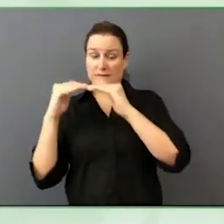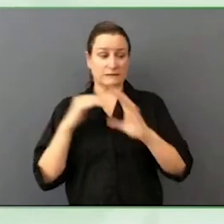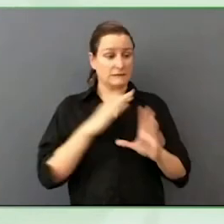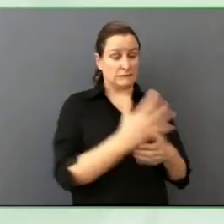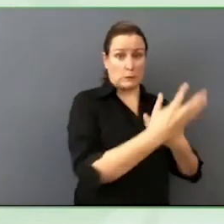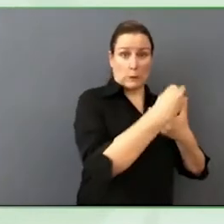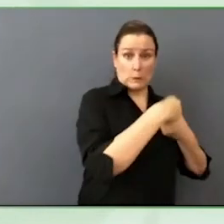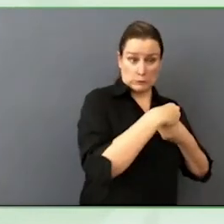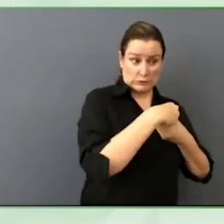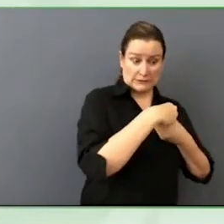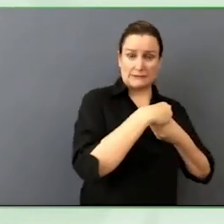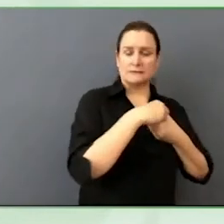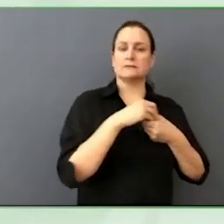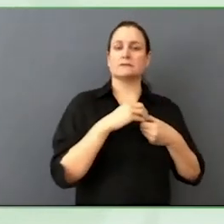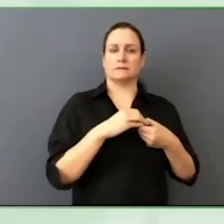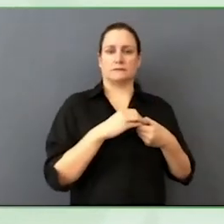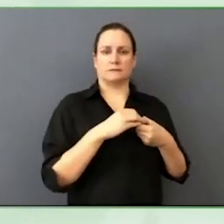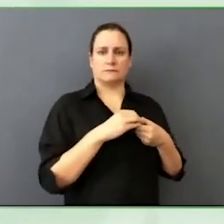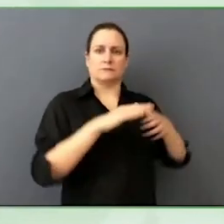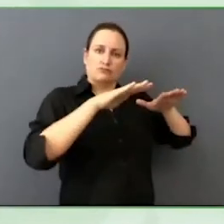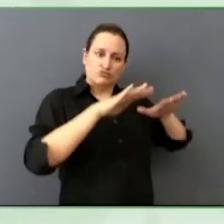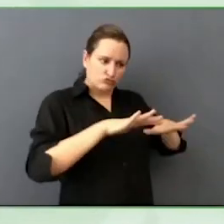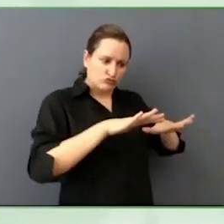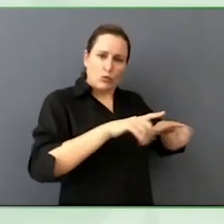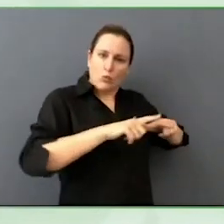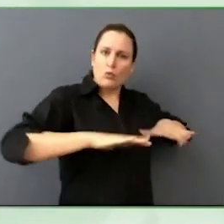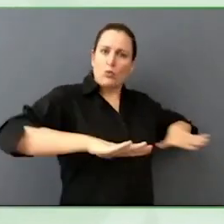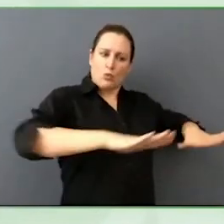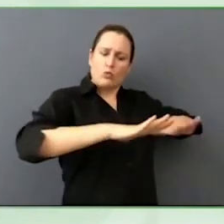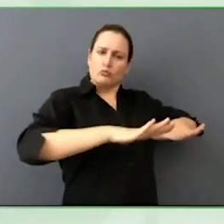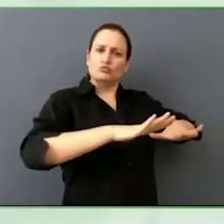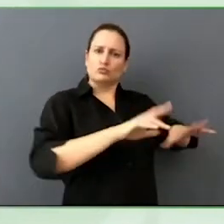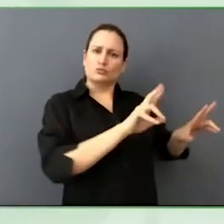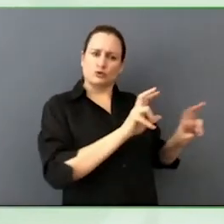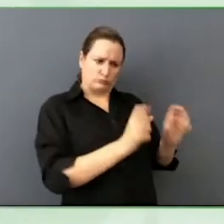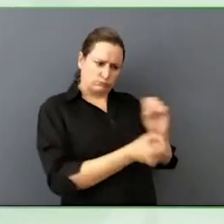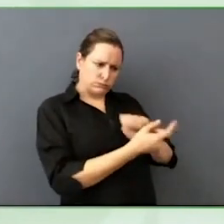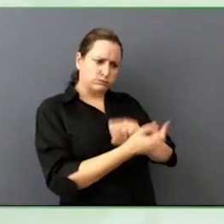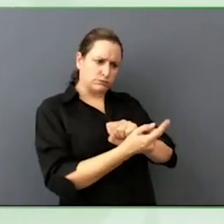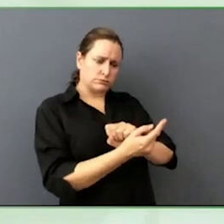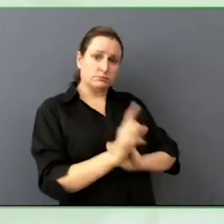But, when we have a global perspective, when we have this big